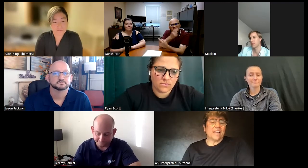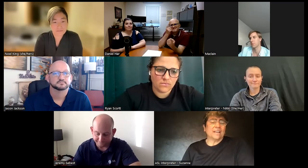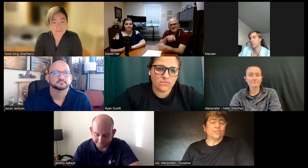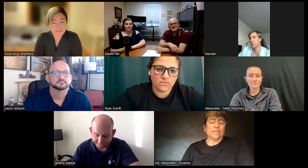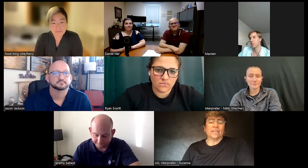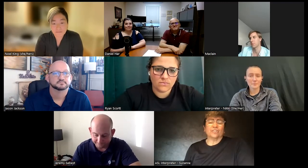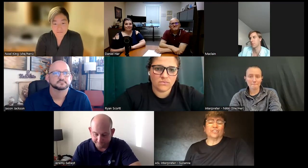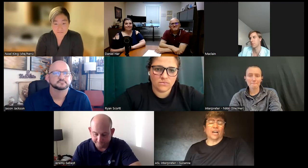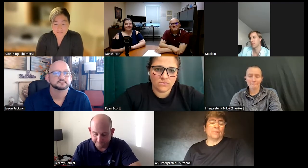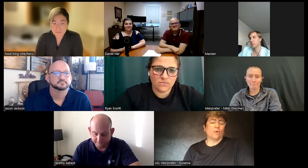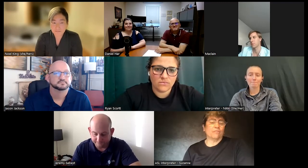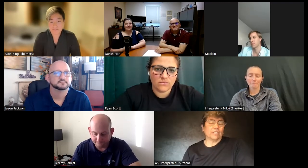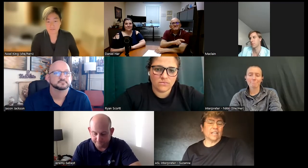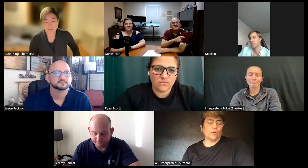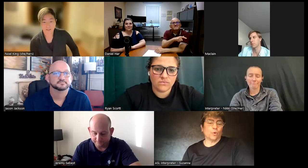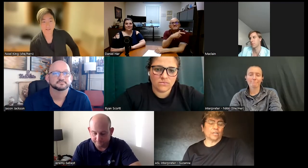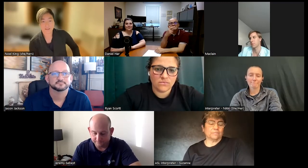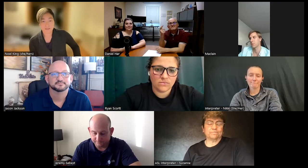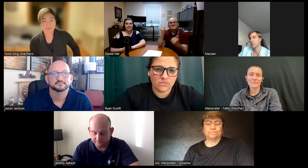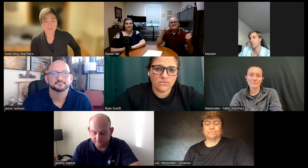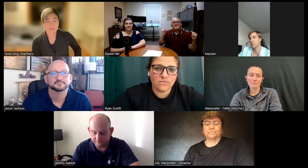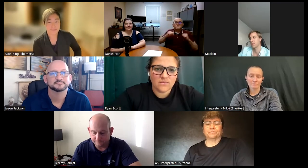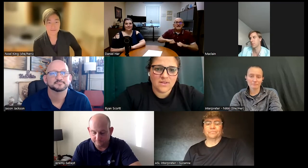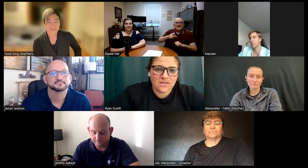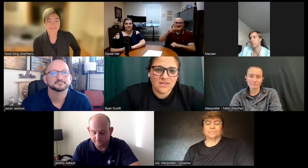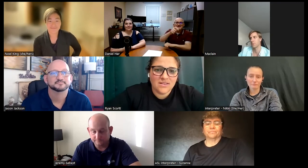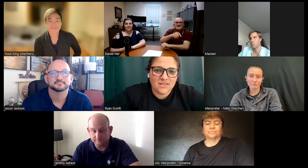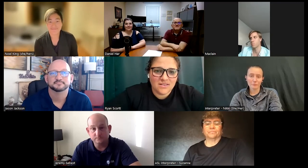doing your job it won't feel like work